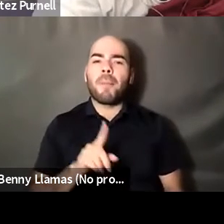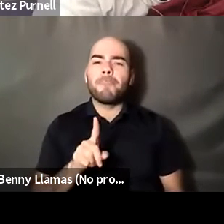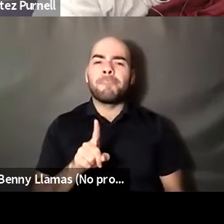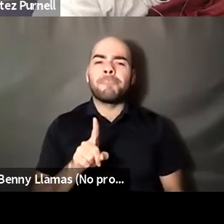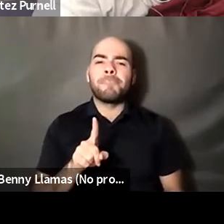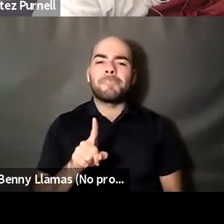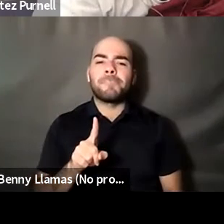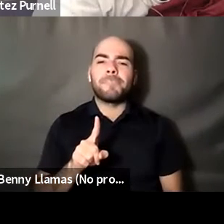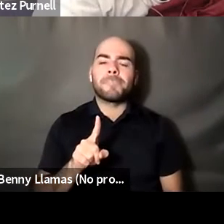Kokumo: So these are